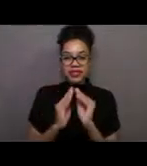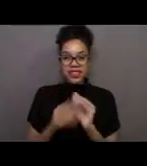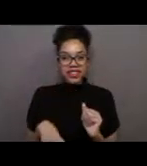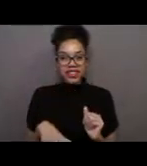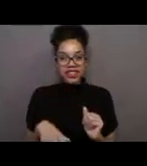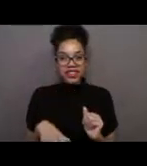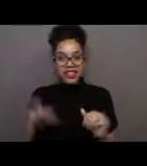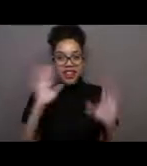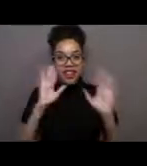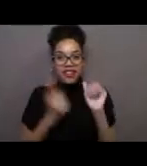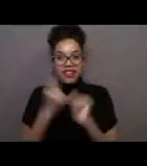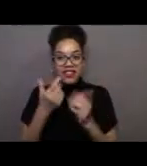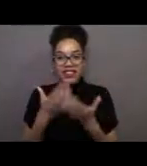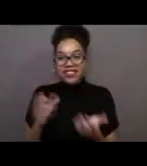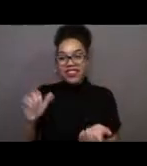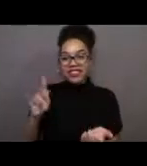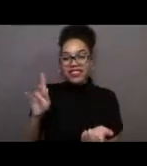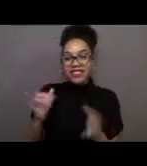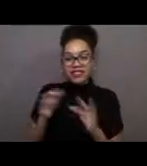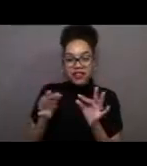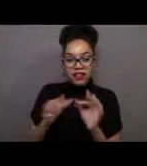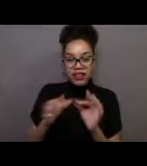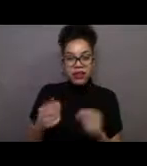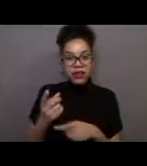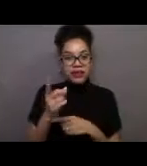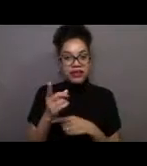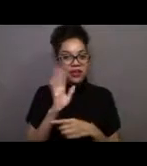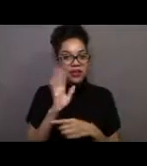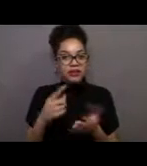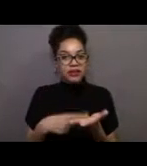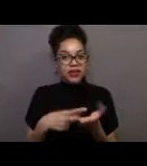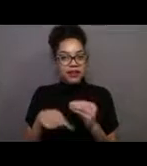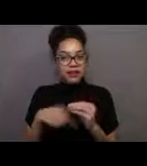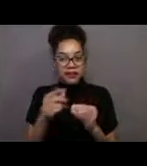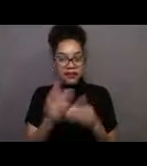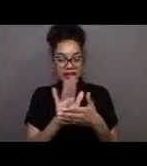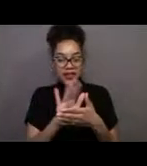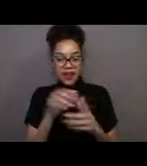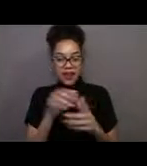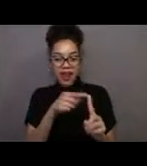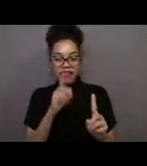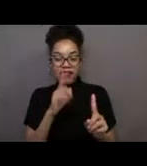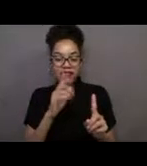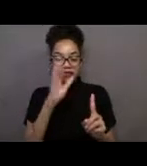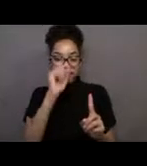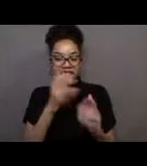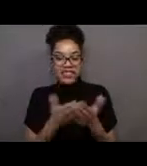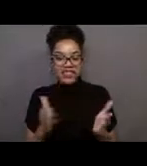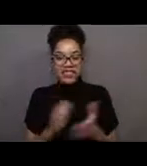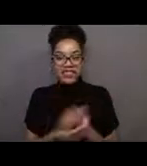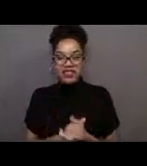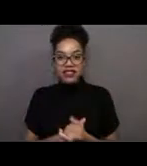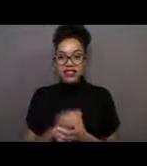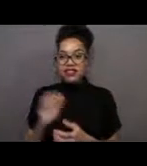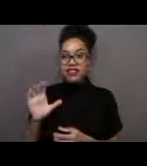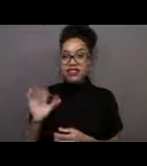I'm super excited to be here. And in just one second we're going to start up this video so I can show you some really amazing things. So Chelsea, when you're ready, feel free.